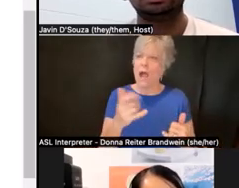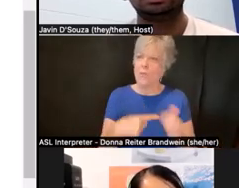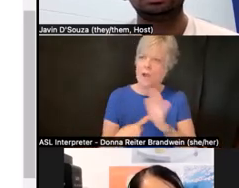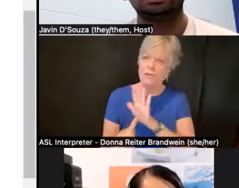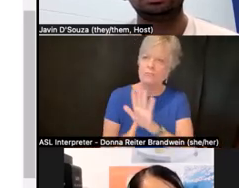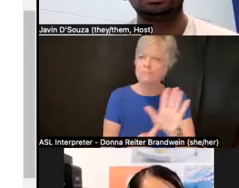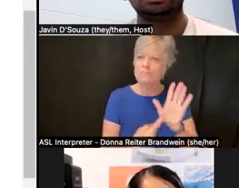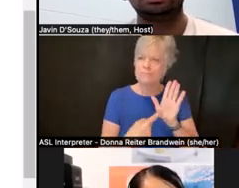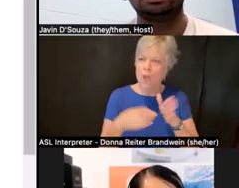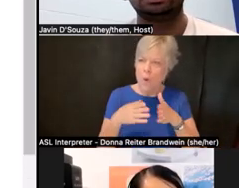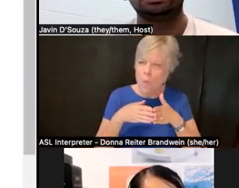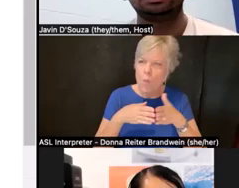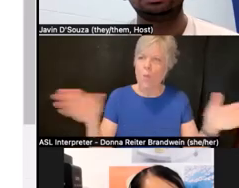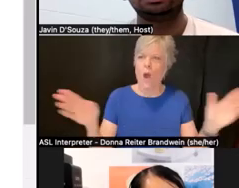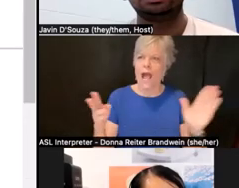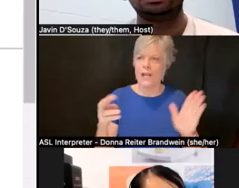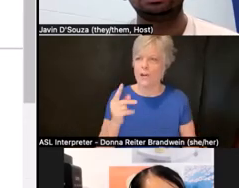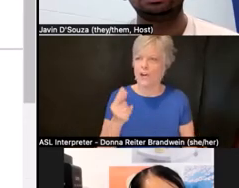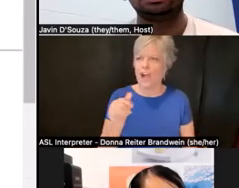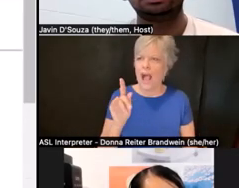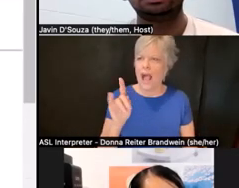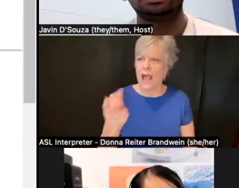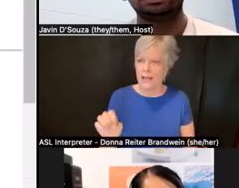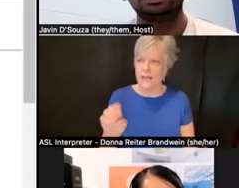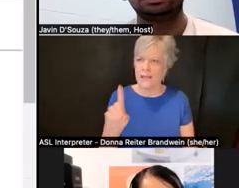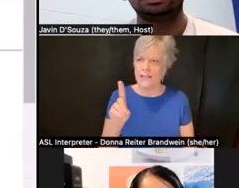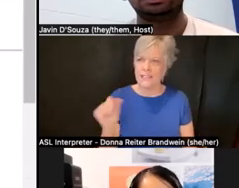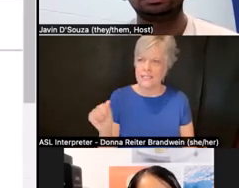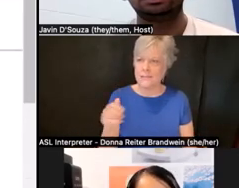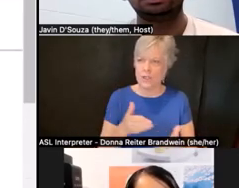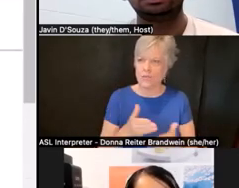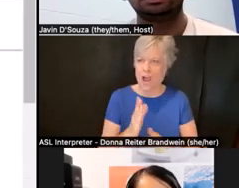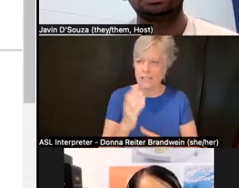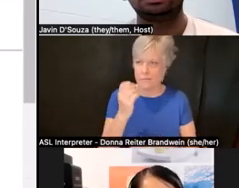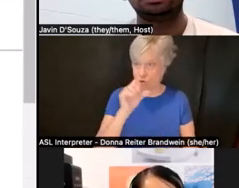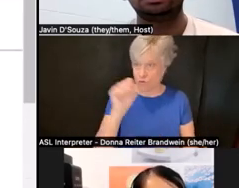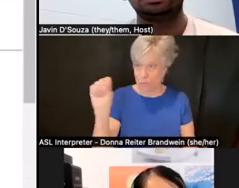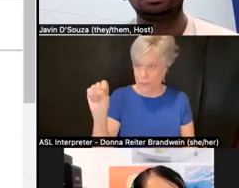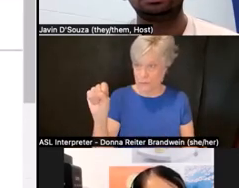in disability justice and disability rights movement, and that is the Access is Love guide